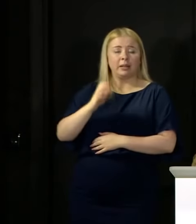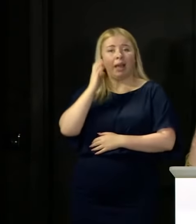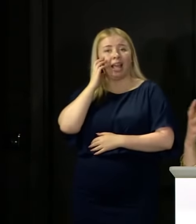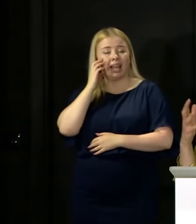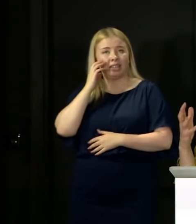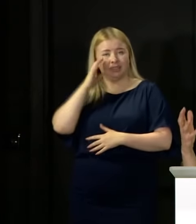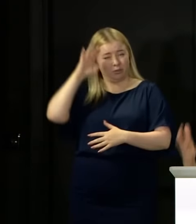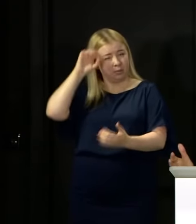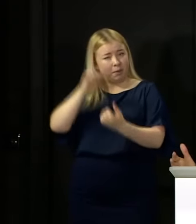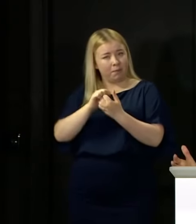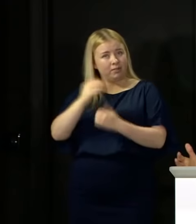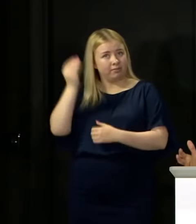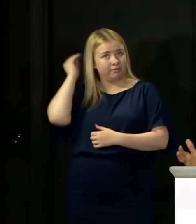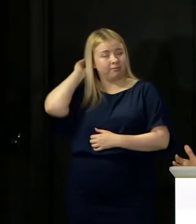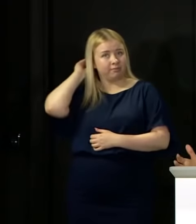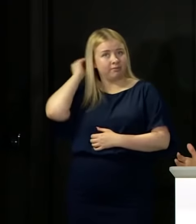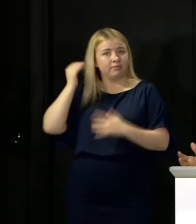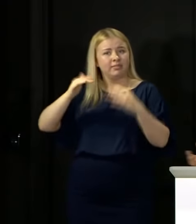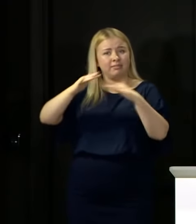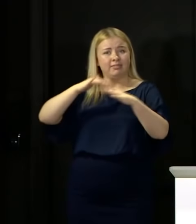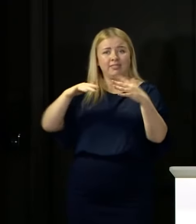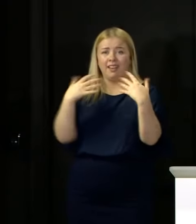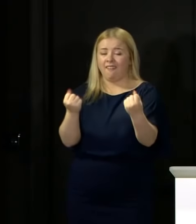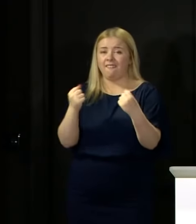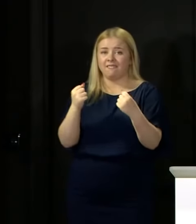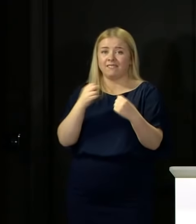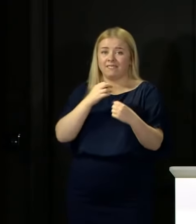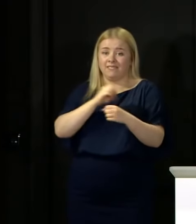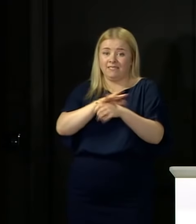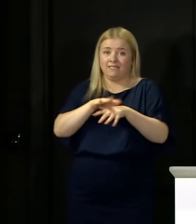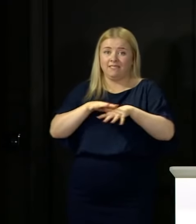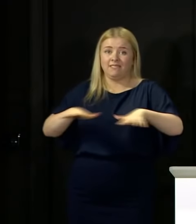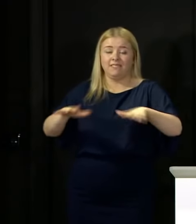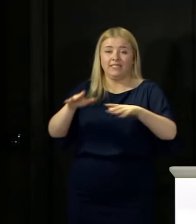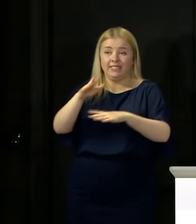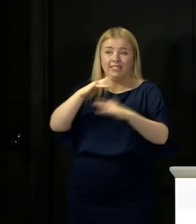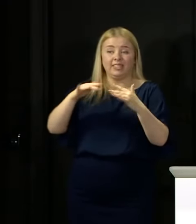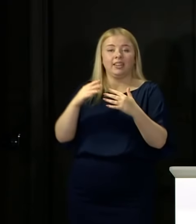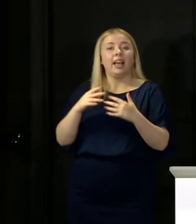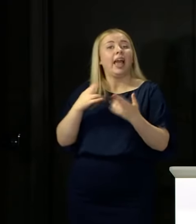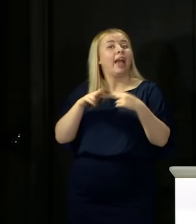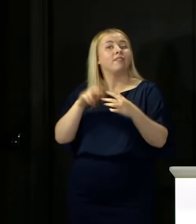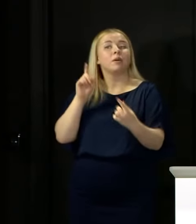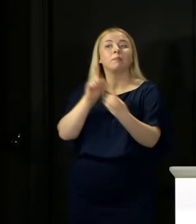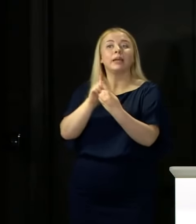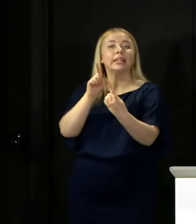If you're in a room some place and if you're meeting households outside, just assume it